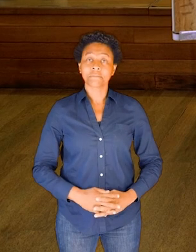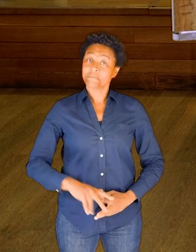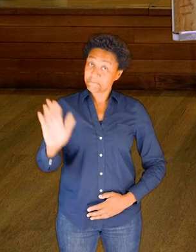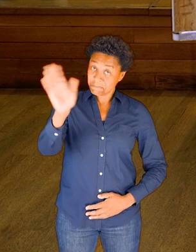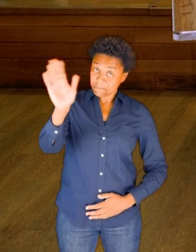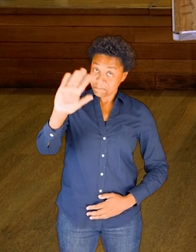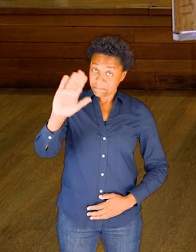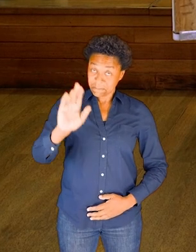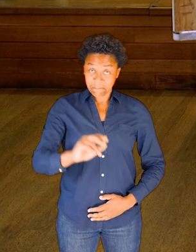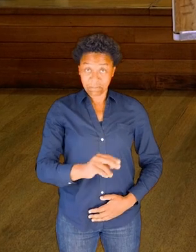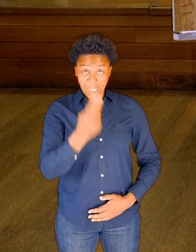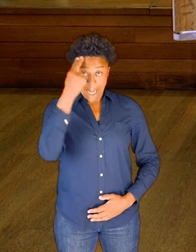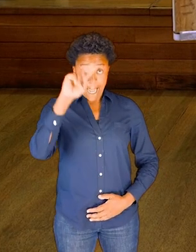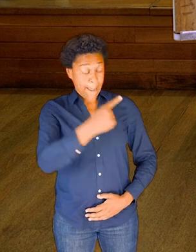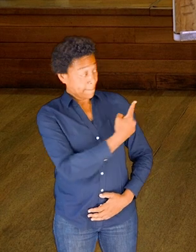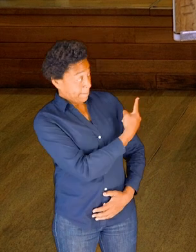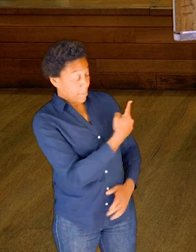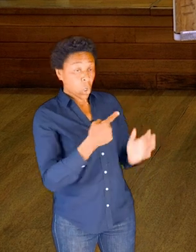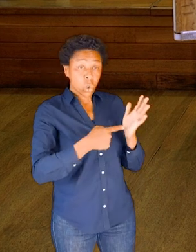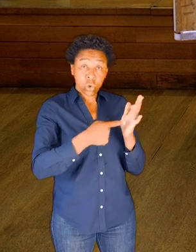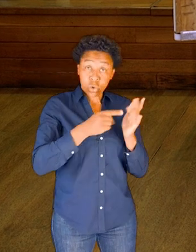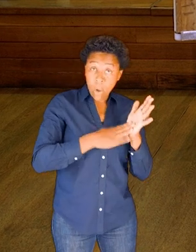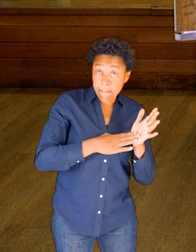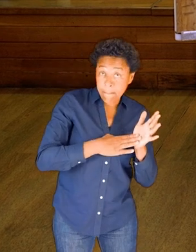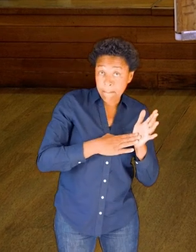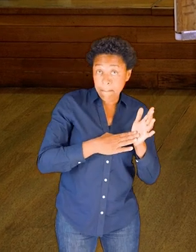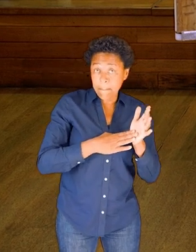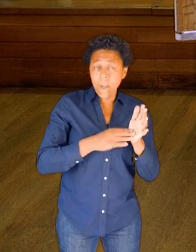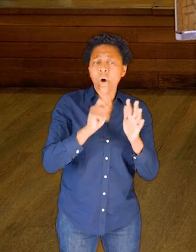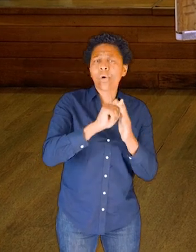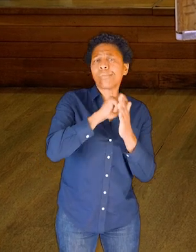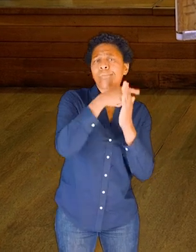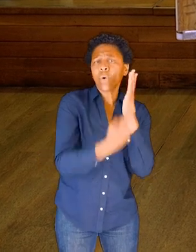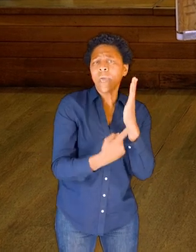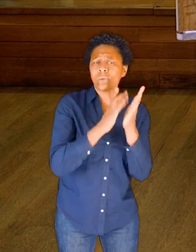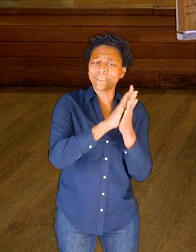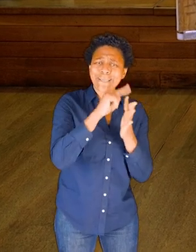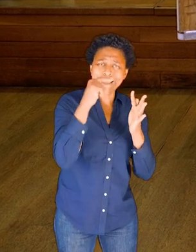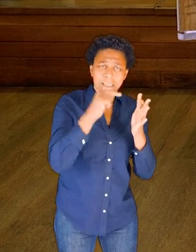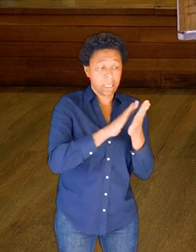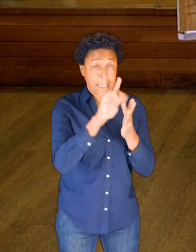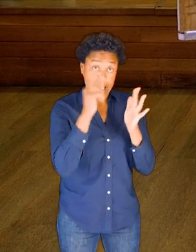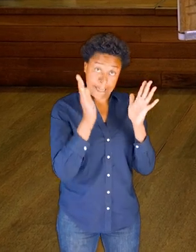My name is Tom. My pronouns are he/him. I'm a white, male, standing dancer.